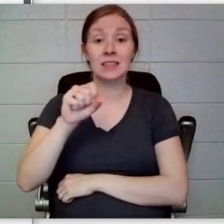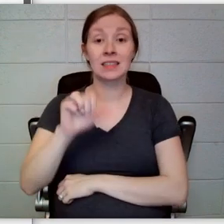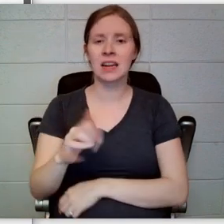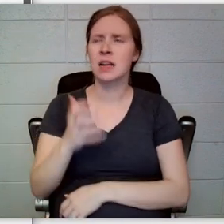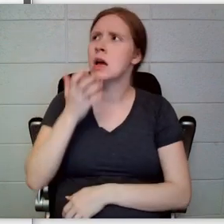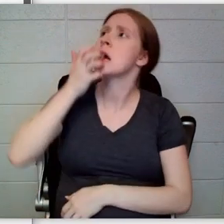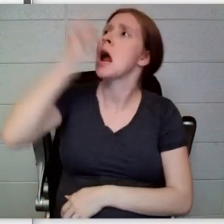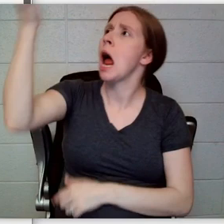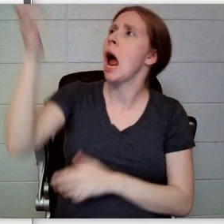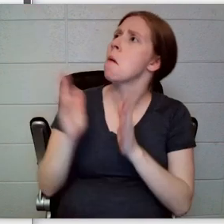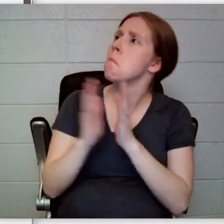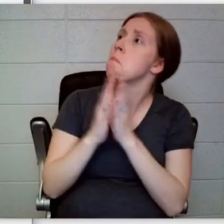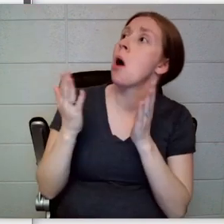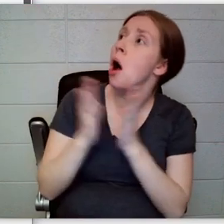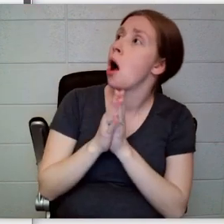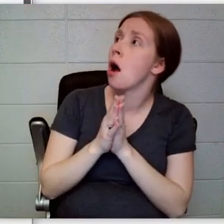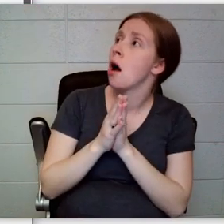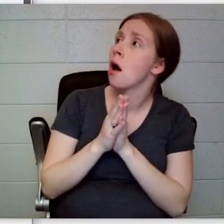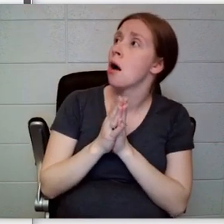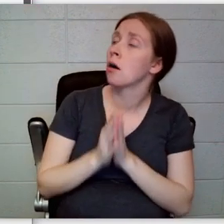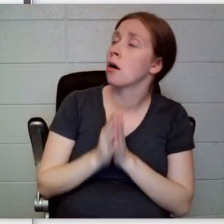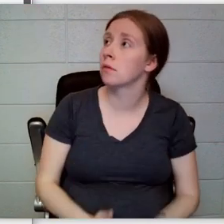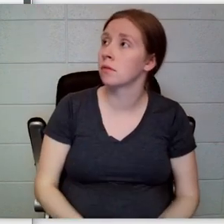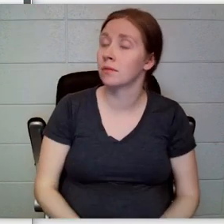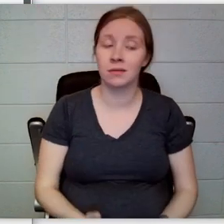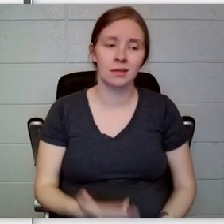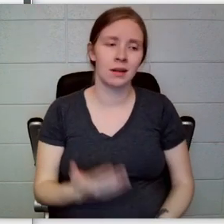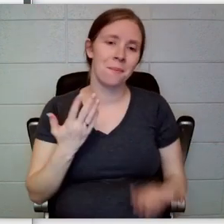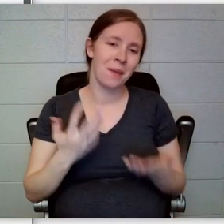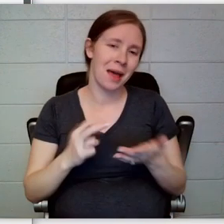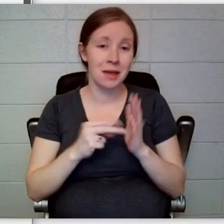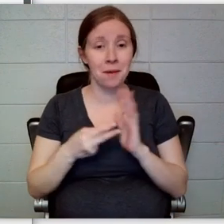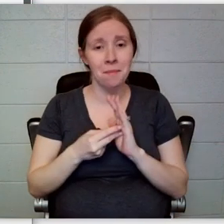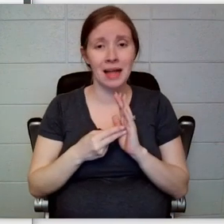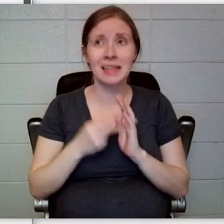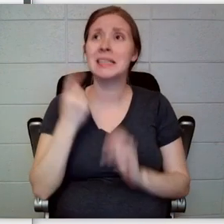meant something like “Would somebody please wipe my face?” but it made Violet and Klaus look